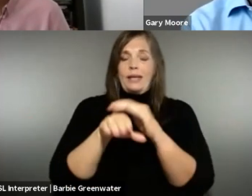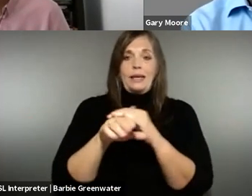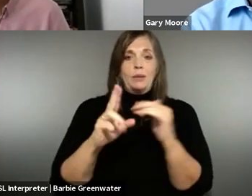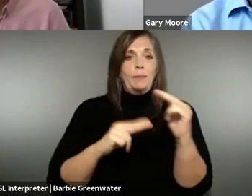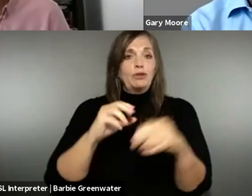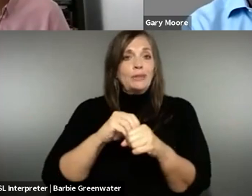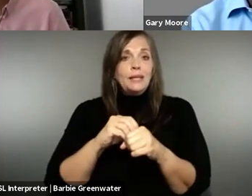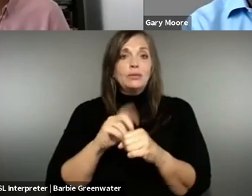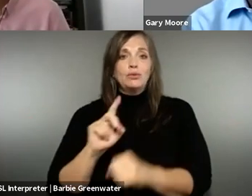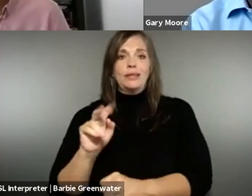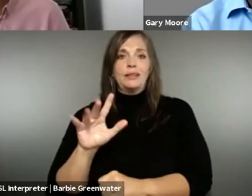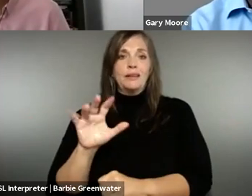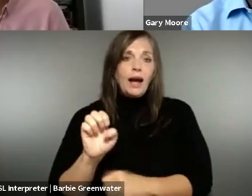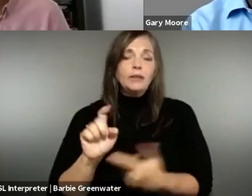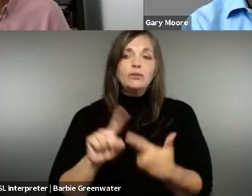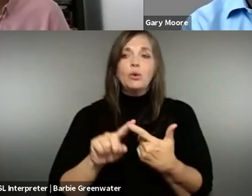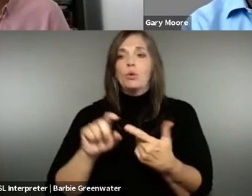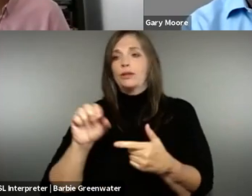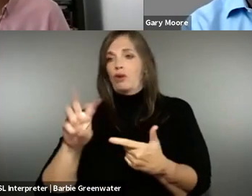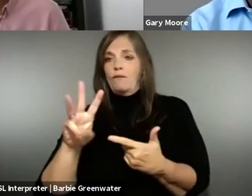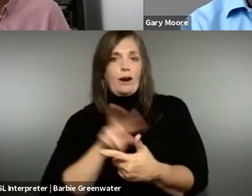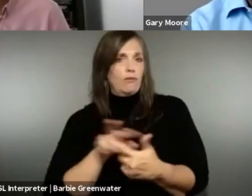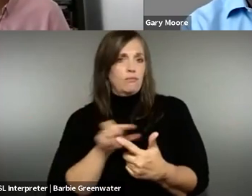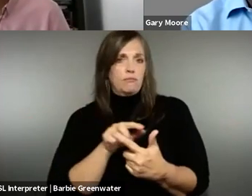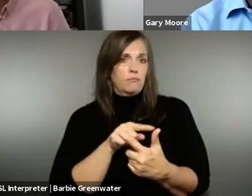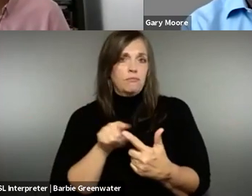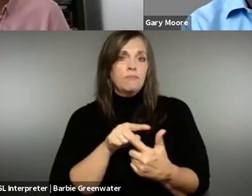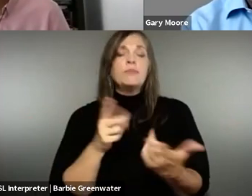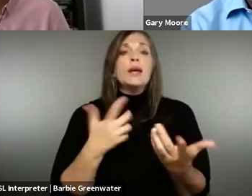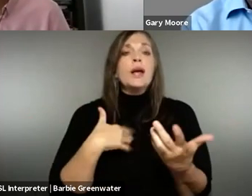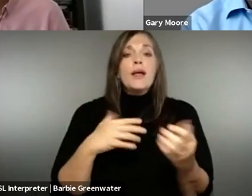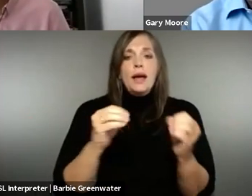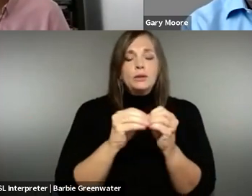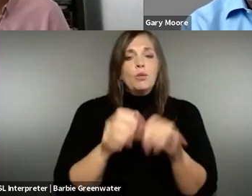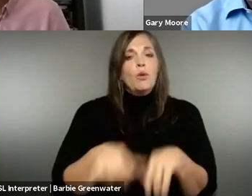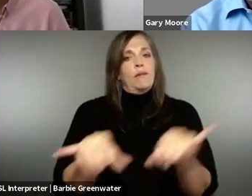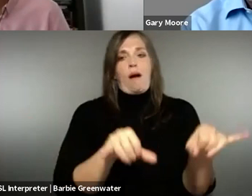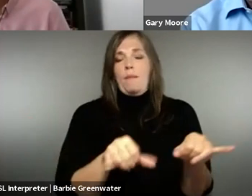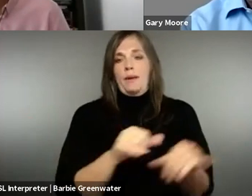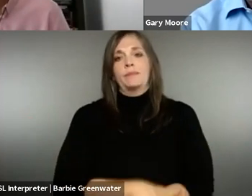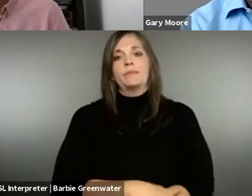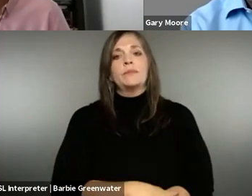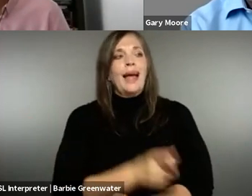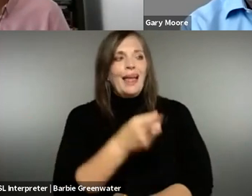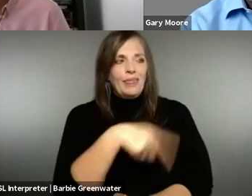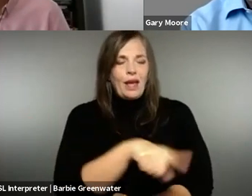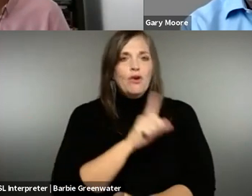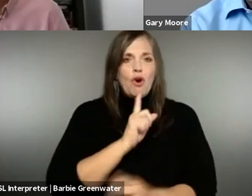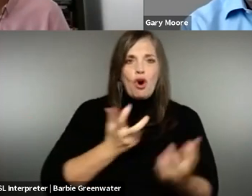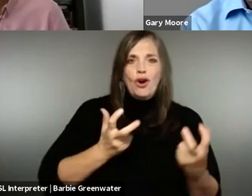ing text and things like that, having better, you know, accessibility features built in, whether into the devices or into software